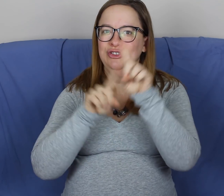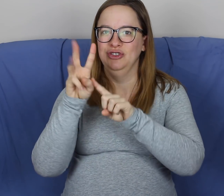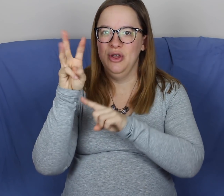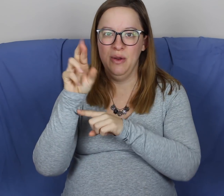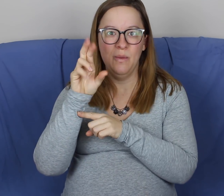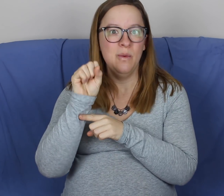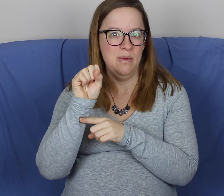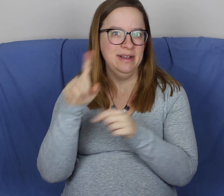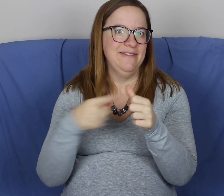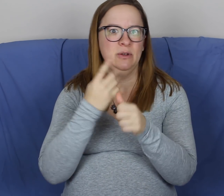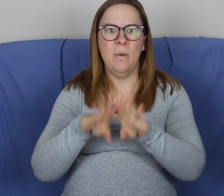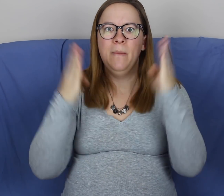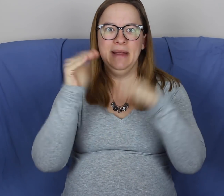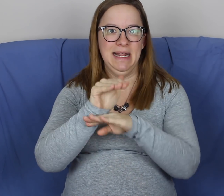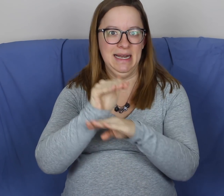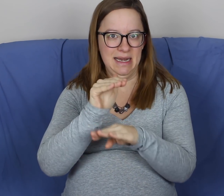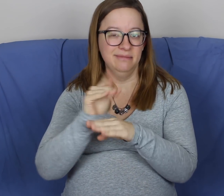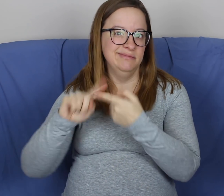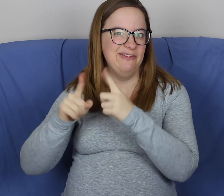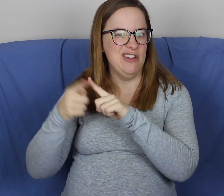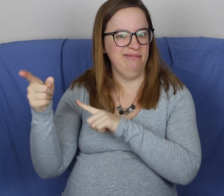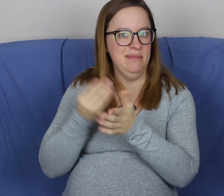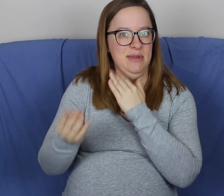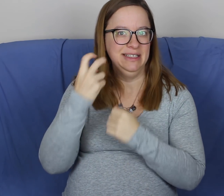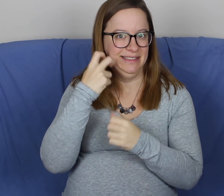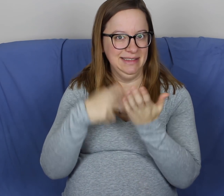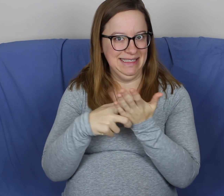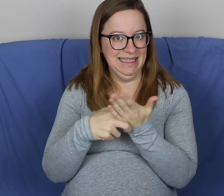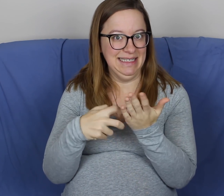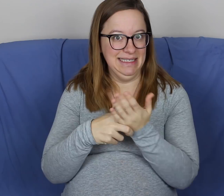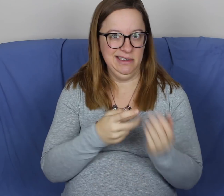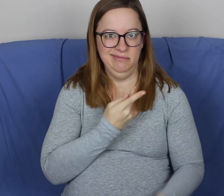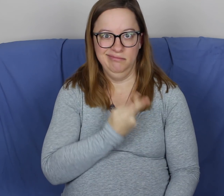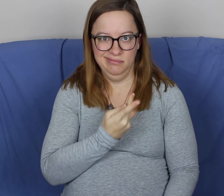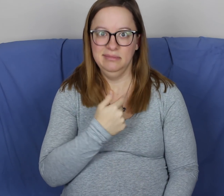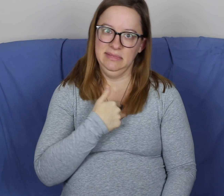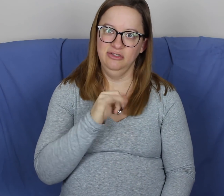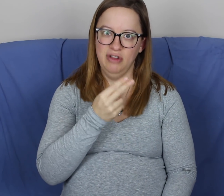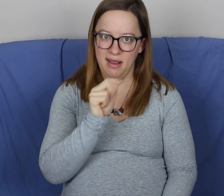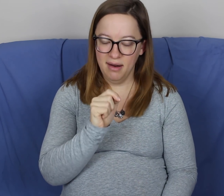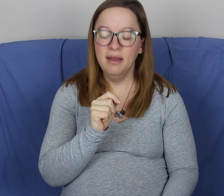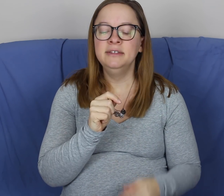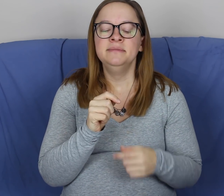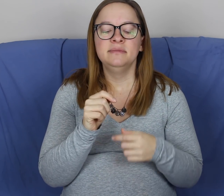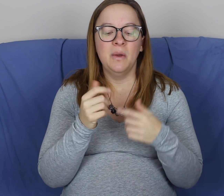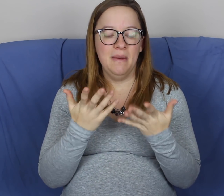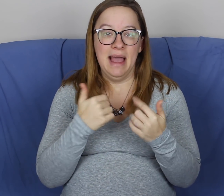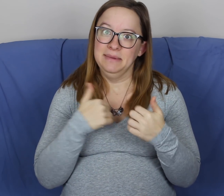that was Star Wars opening night. So my friend had bought us some tickets for that, me and Jenna,